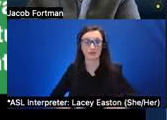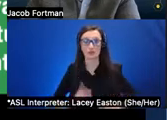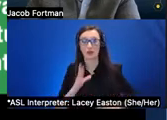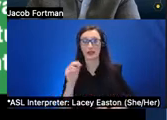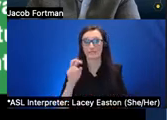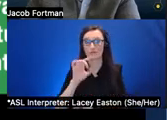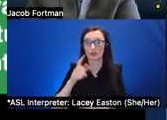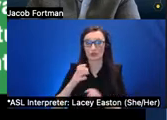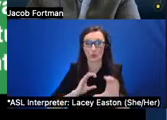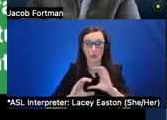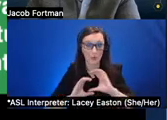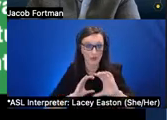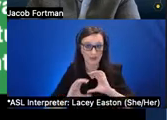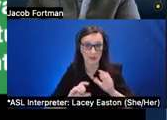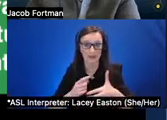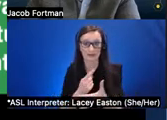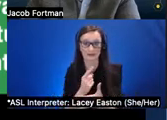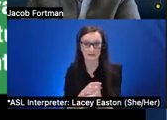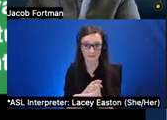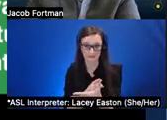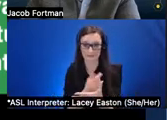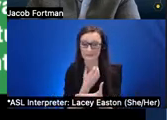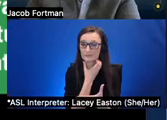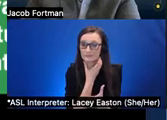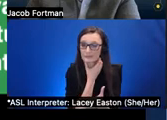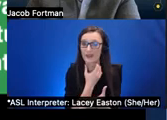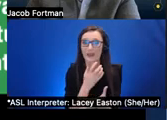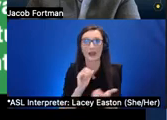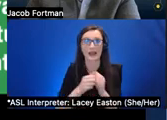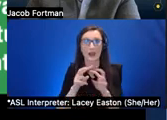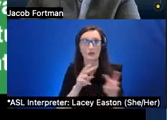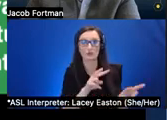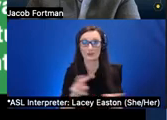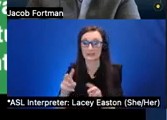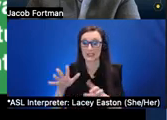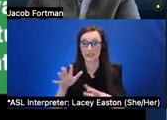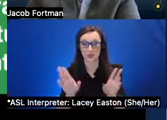there is oftentimes you first need to do a scan of your room in order to later place objects or